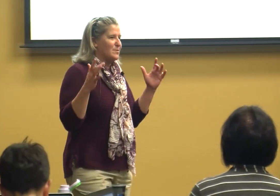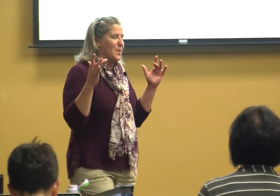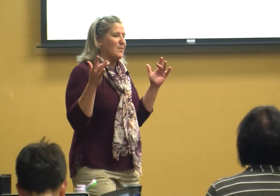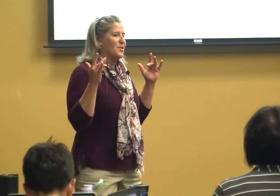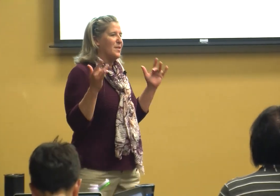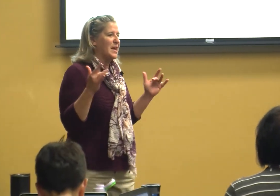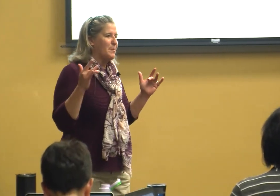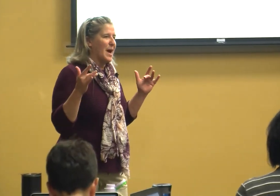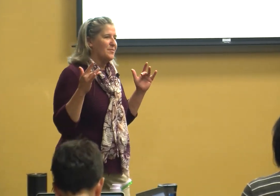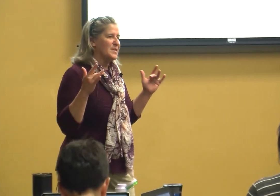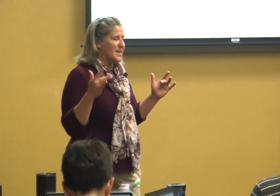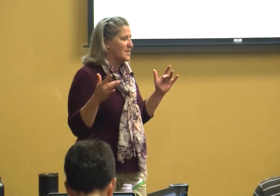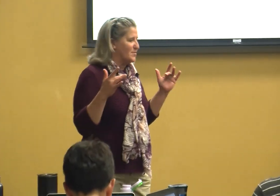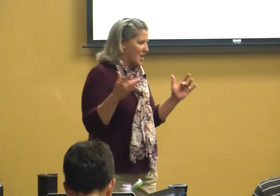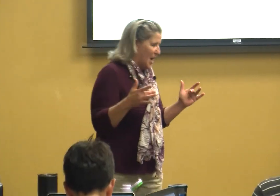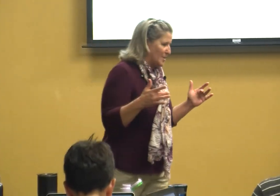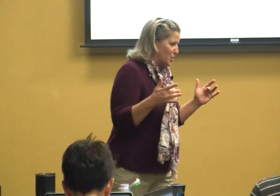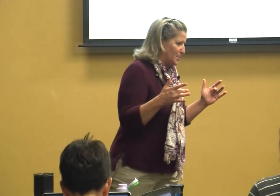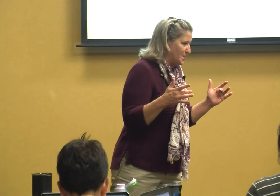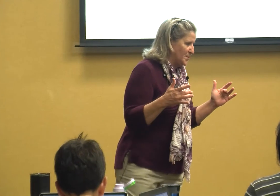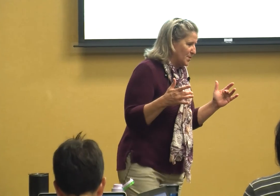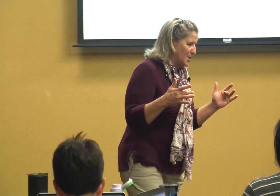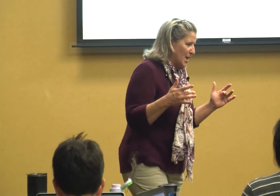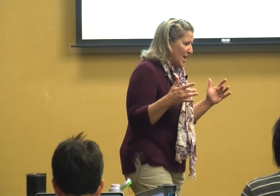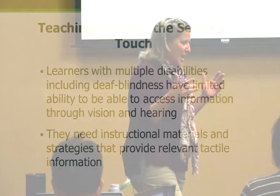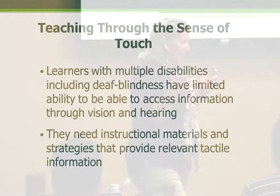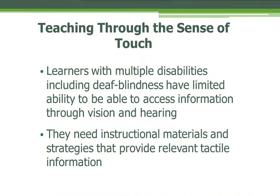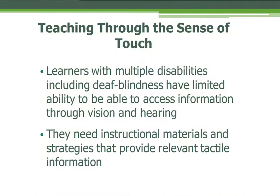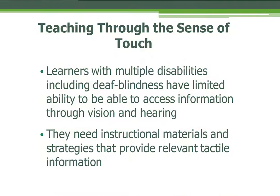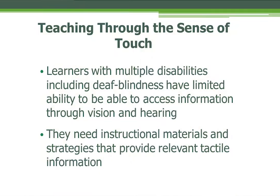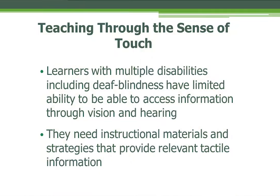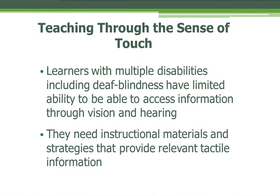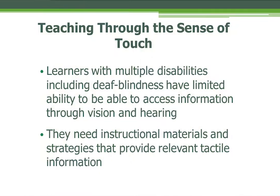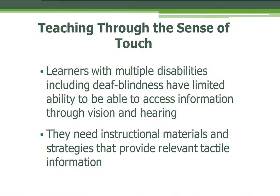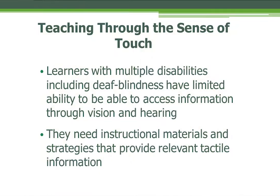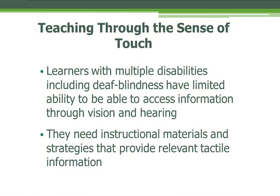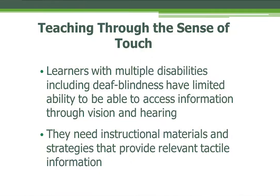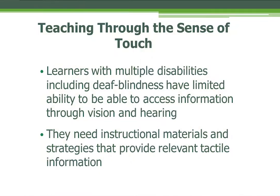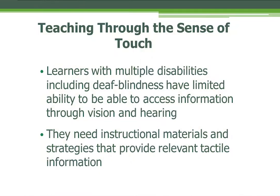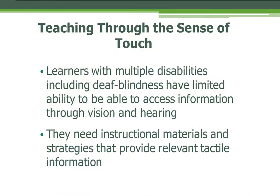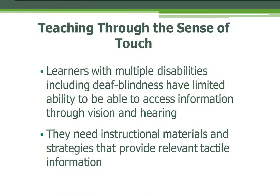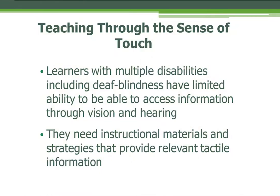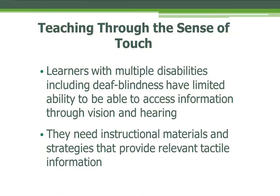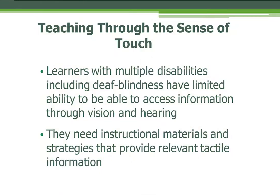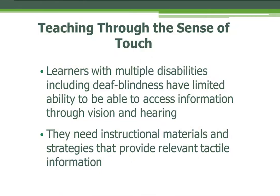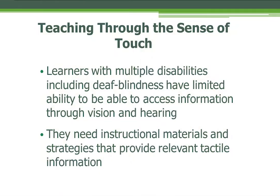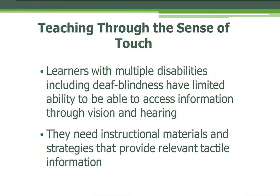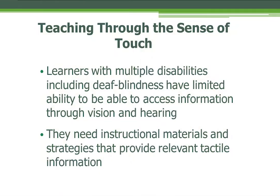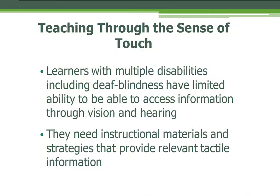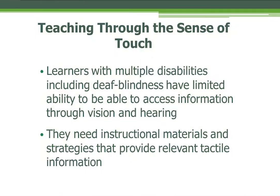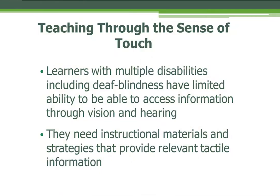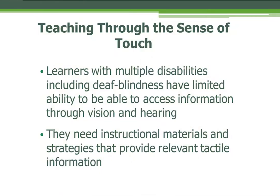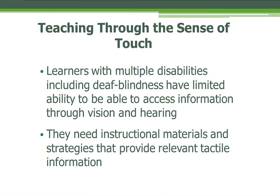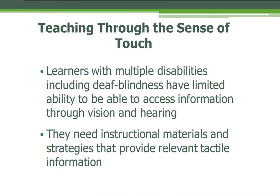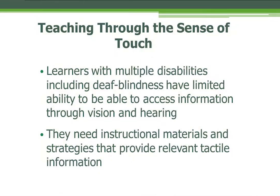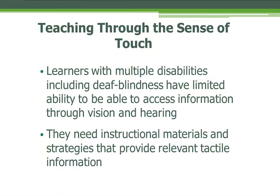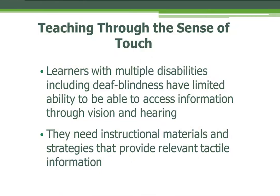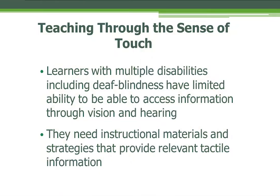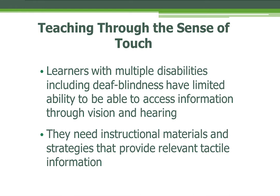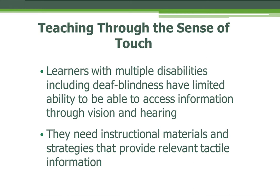we have to think about the sense of touch learners with multiple disabilities including deafblindness